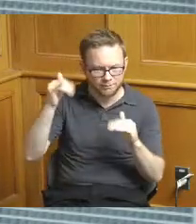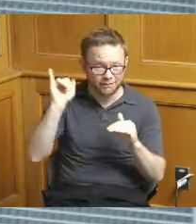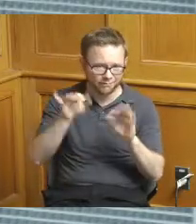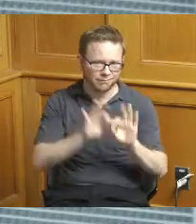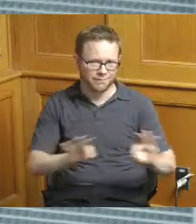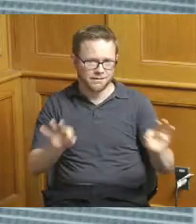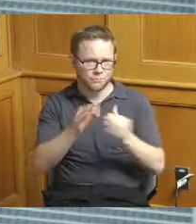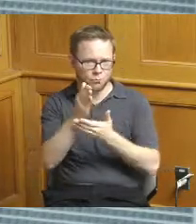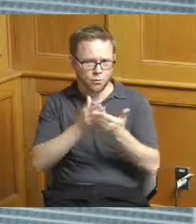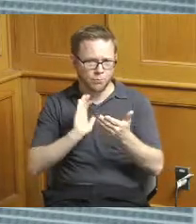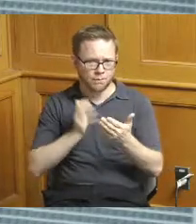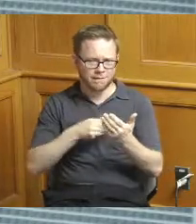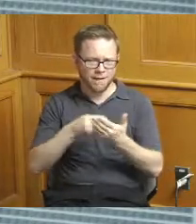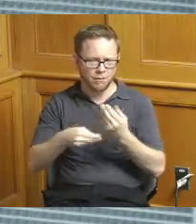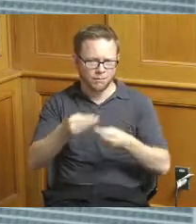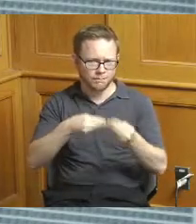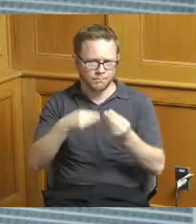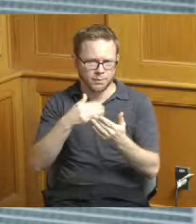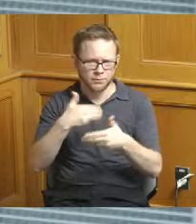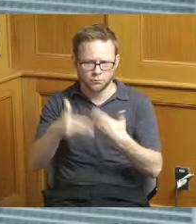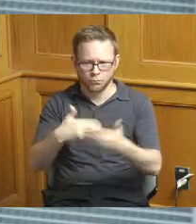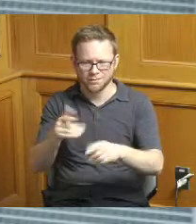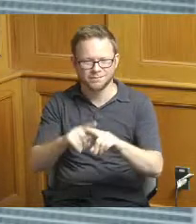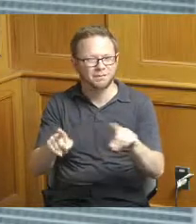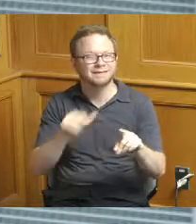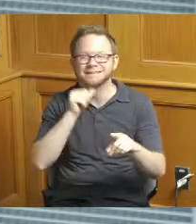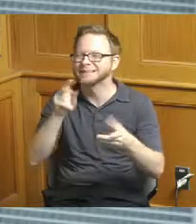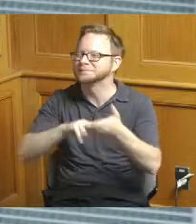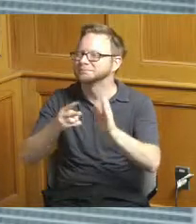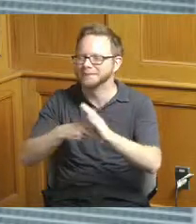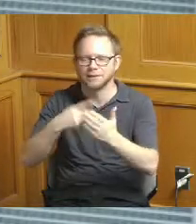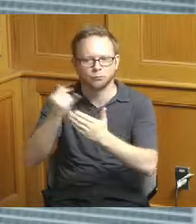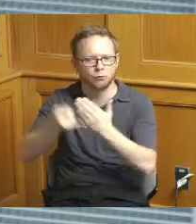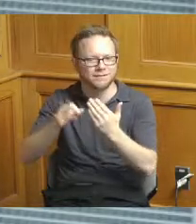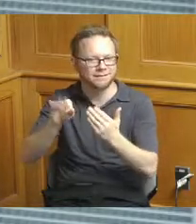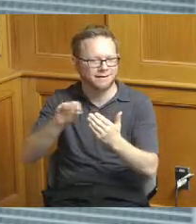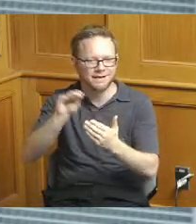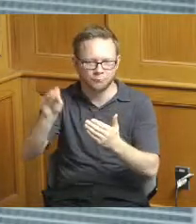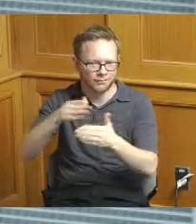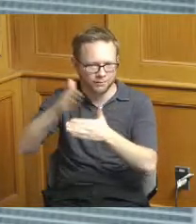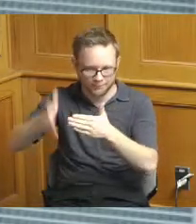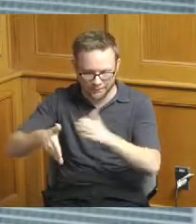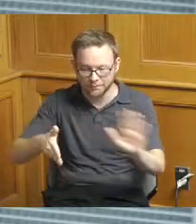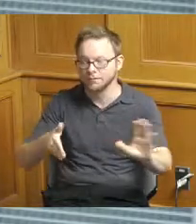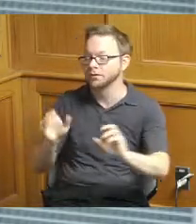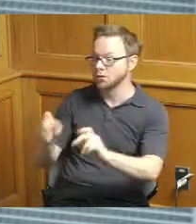it doesn't mean that we'll be 90 well that's okay so let me rephrase my question so all right so the